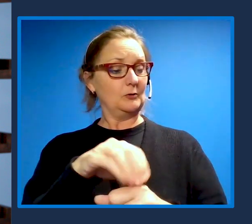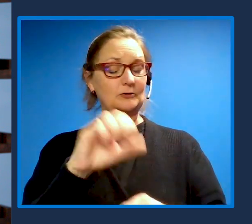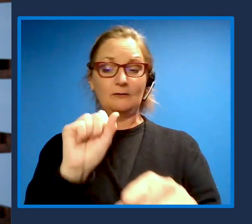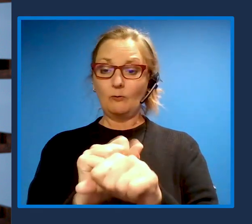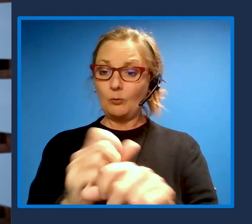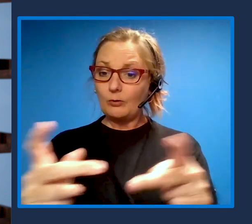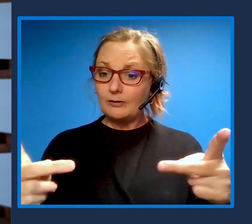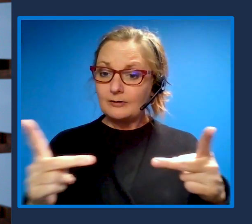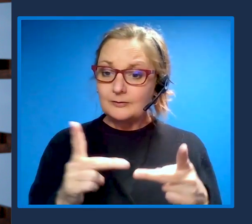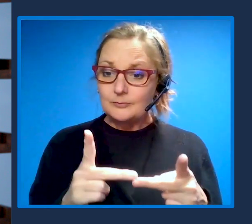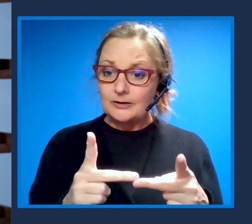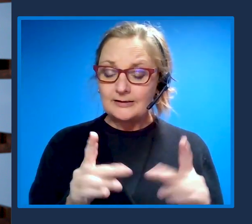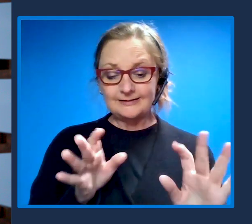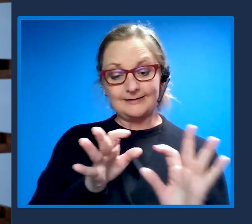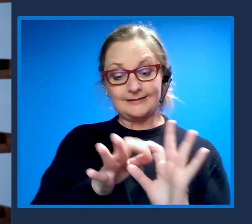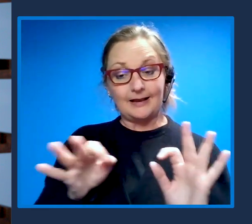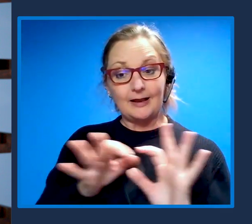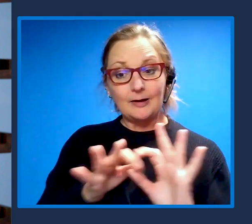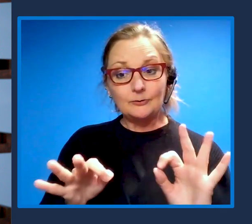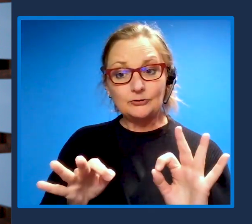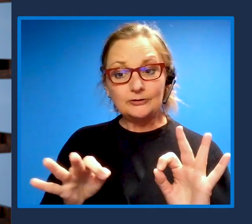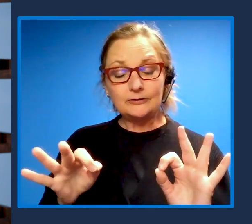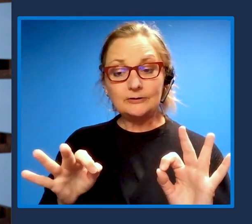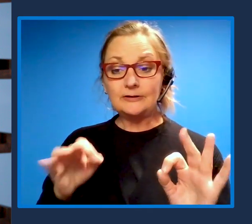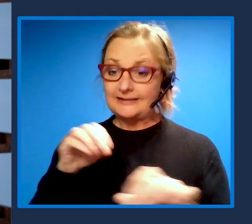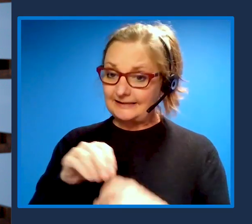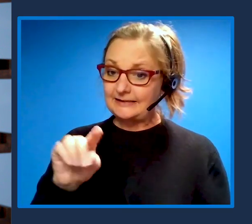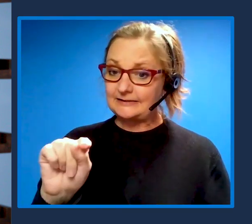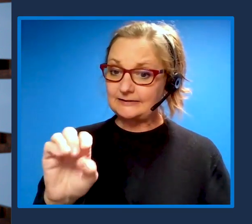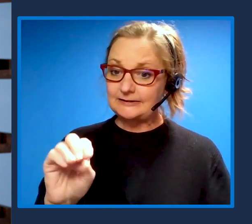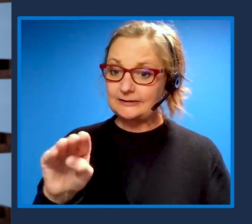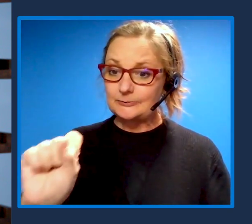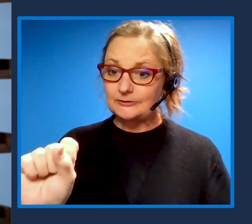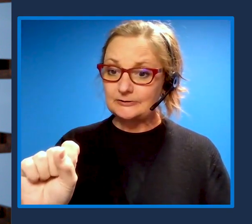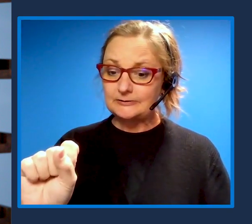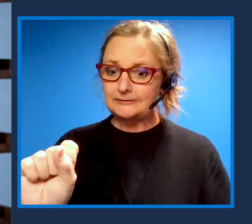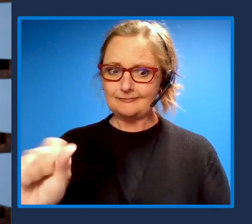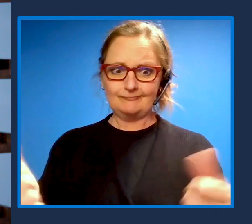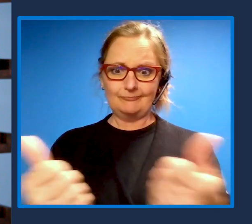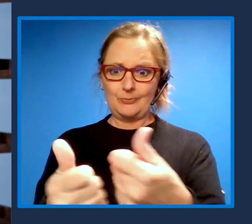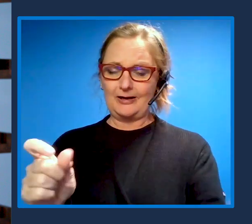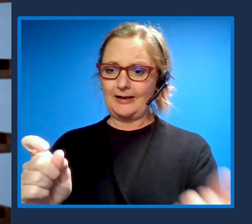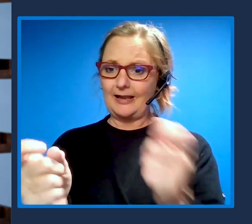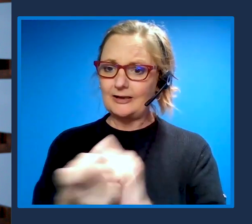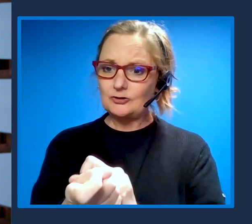has been a bit of a game changer, right? For many, in fact, the usage has grown 30 times